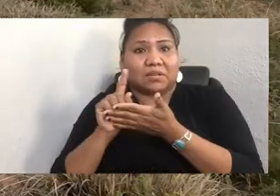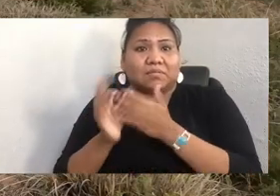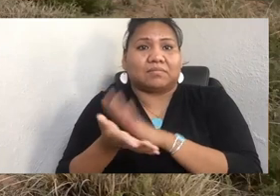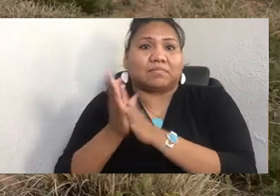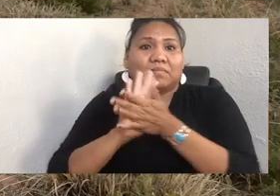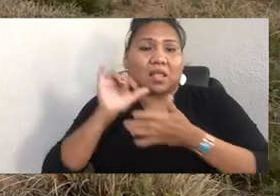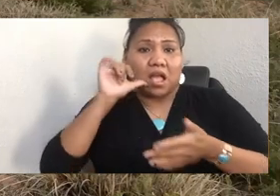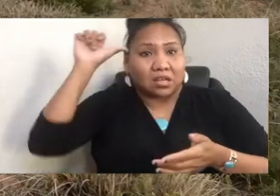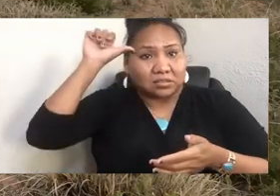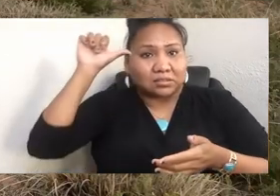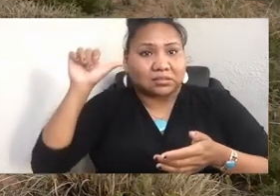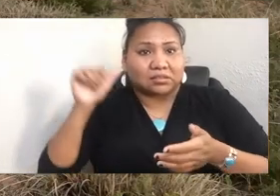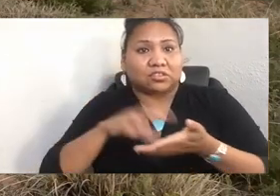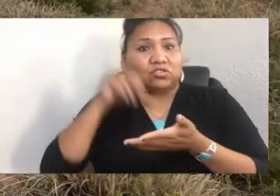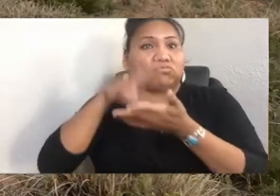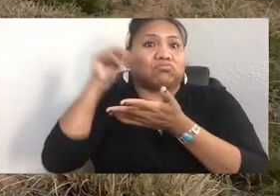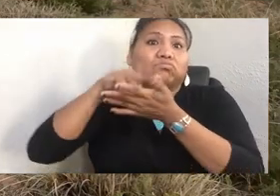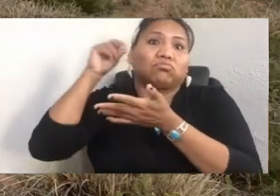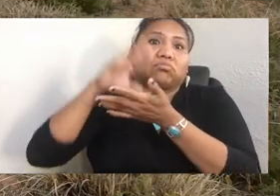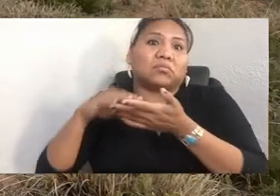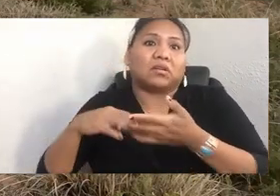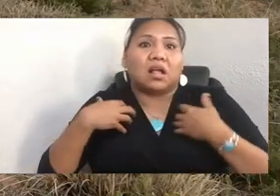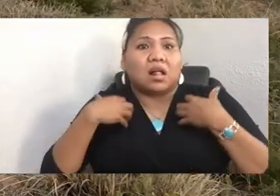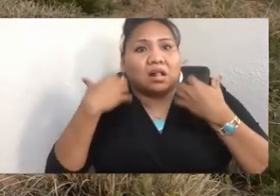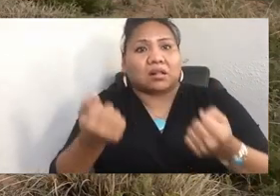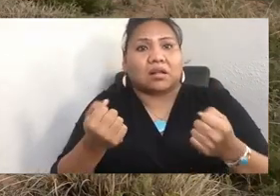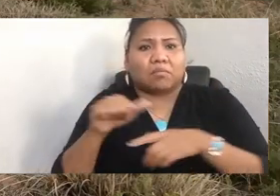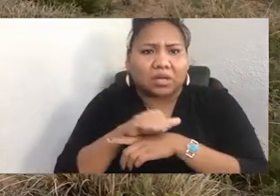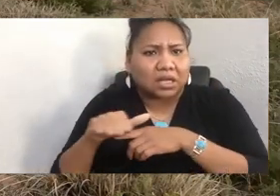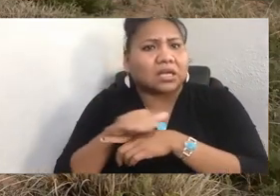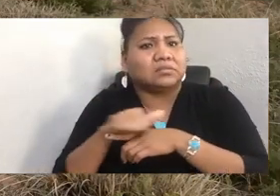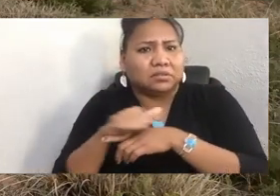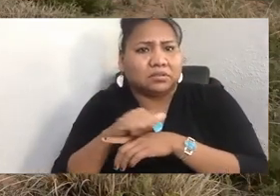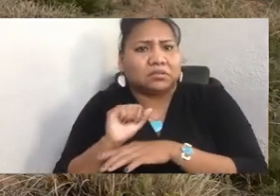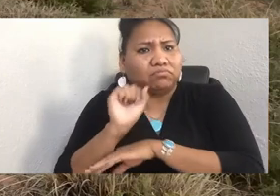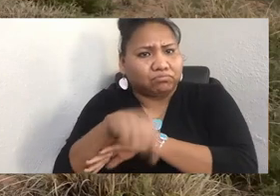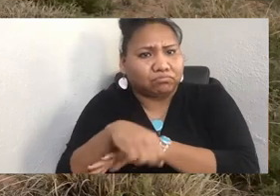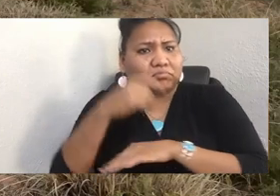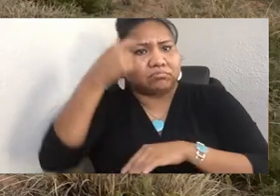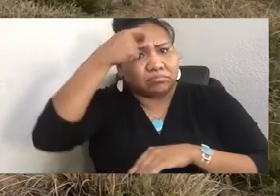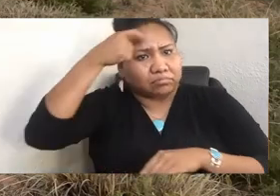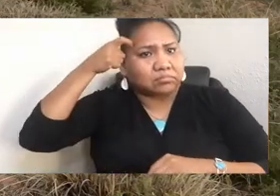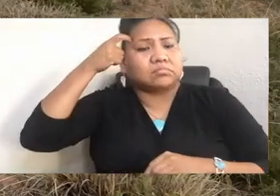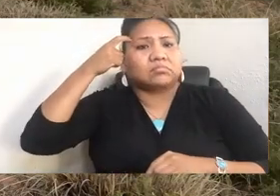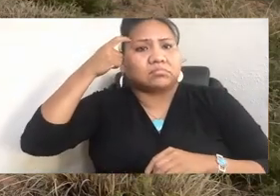to help overcome intergenerational trauma. They will plant seeds and tend to traditional gardens of corn, beans, and squash.